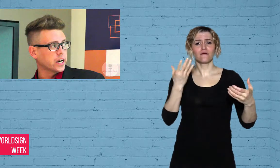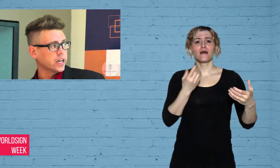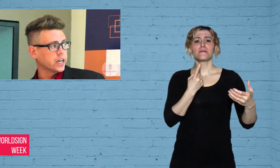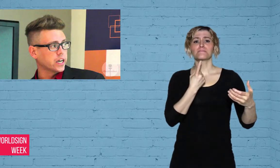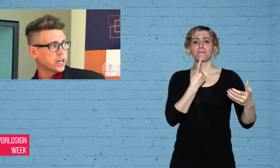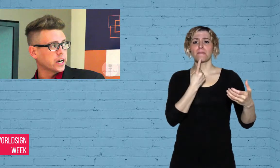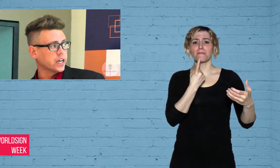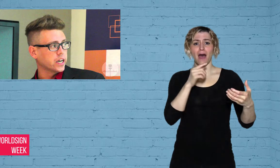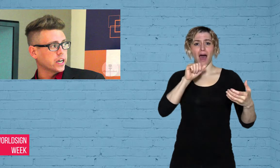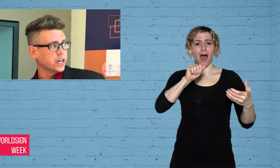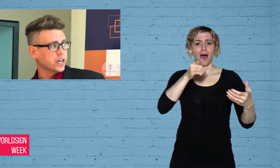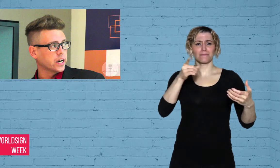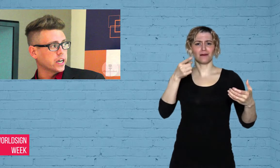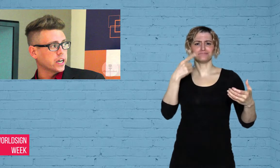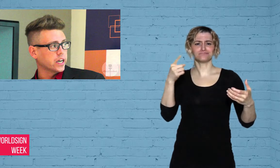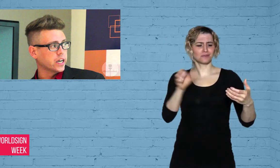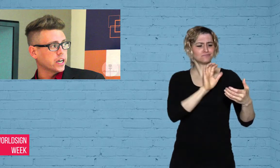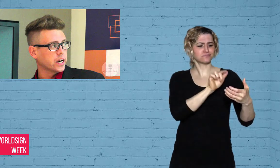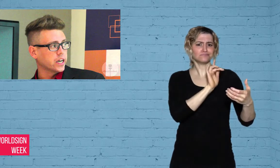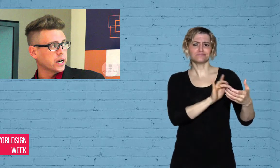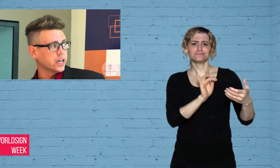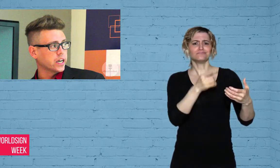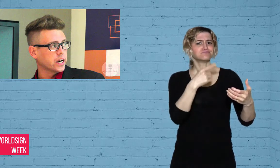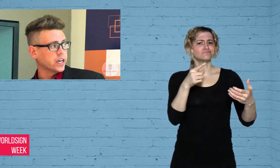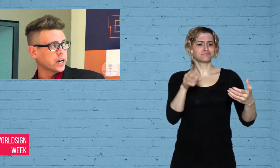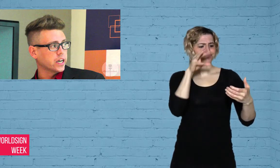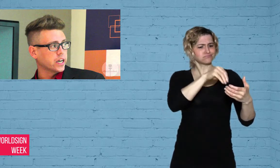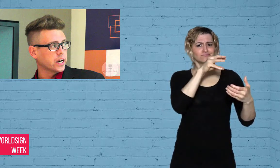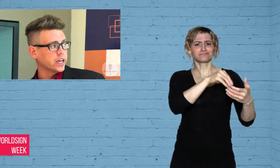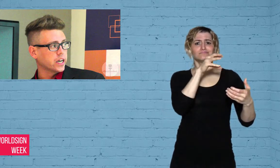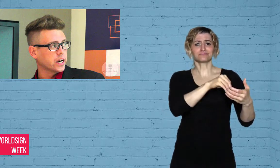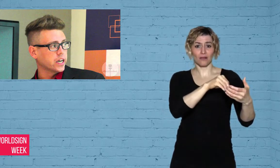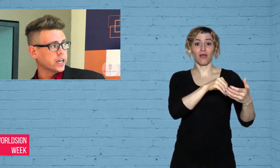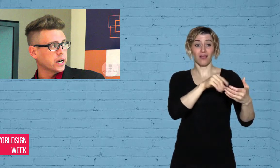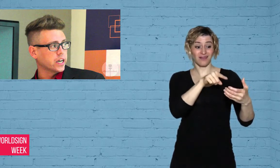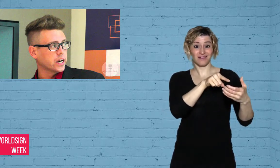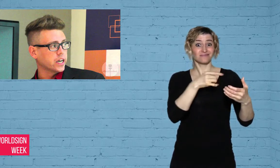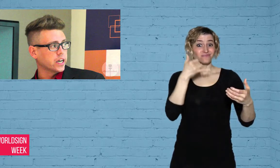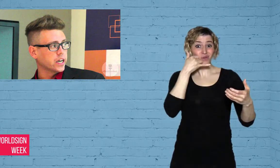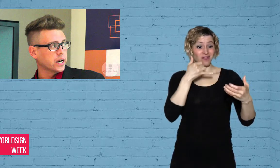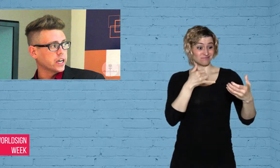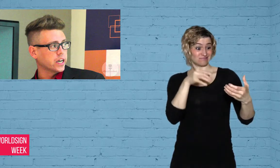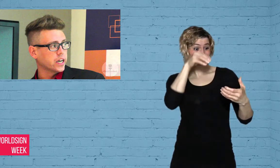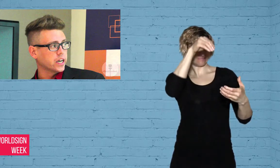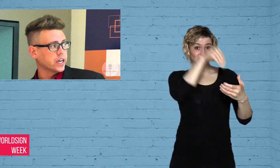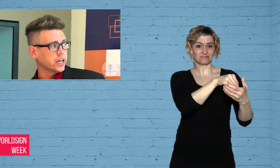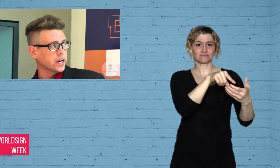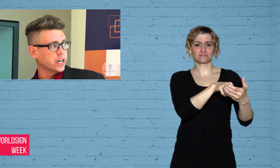personal assistant for Apple products